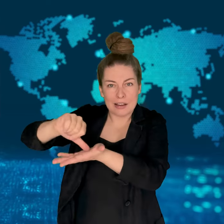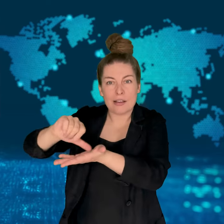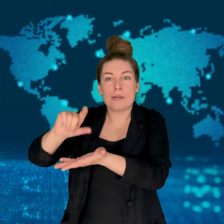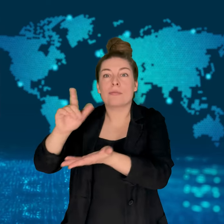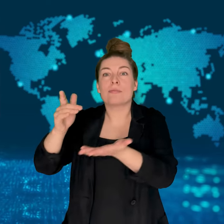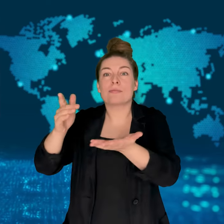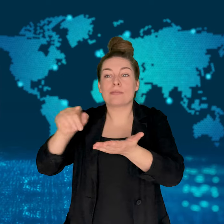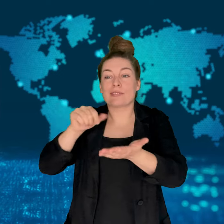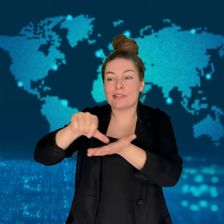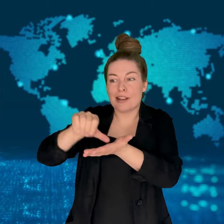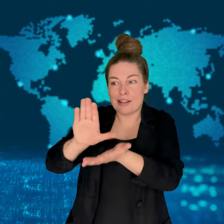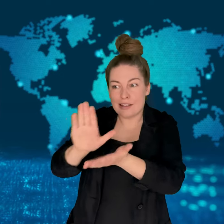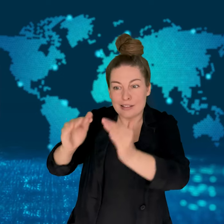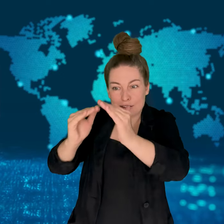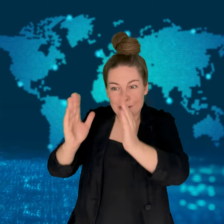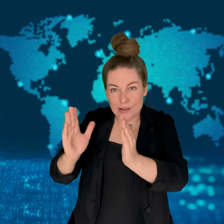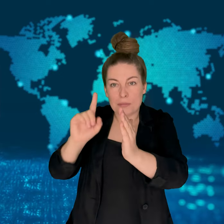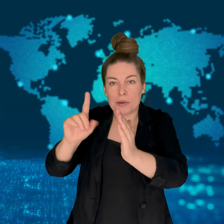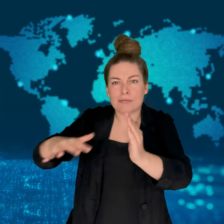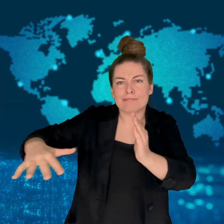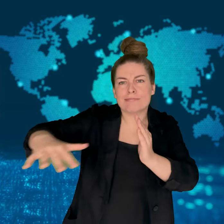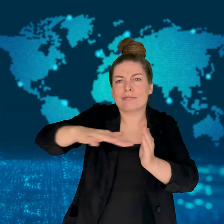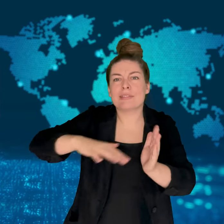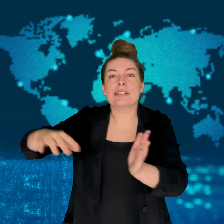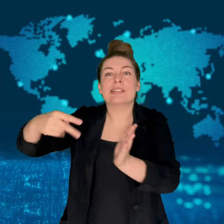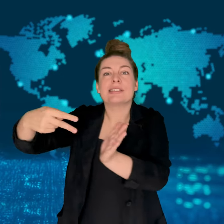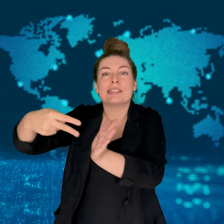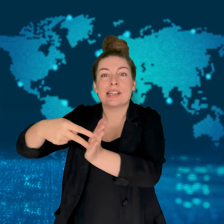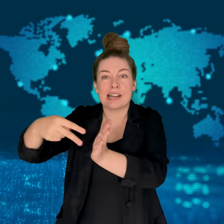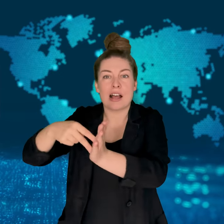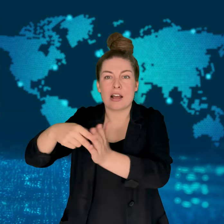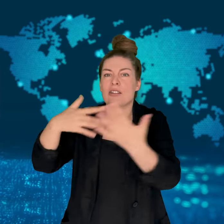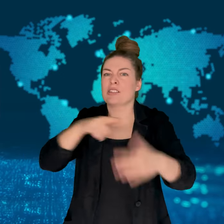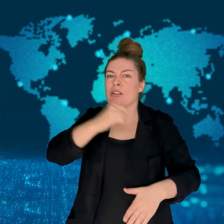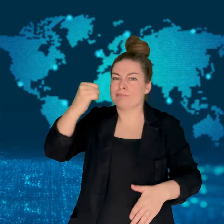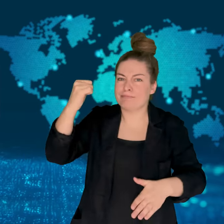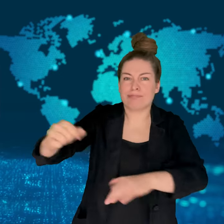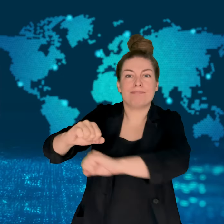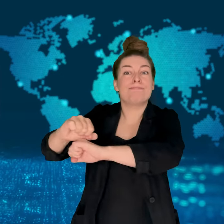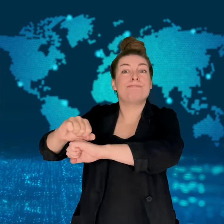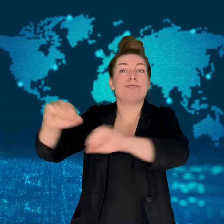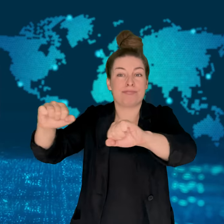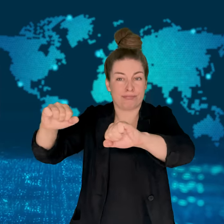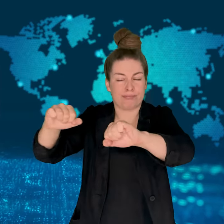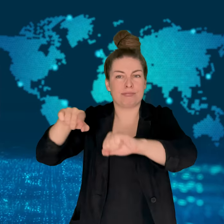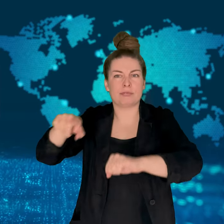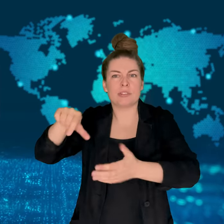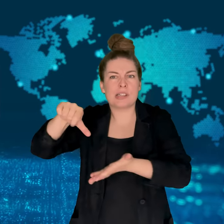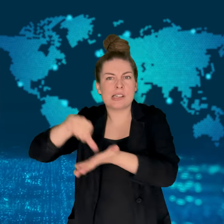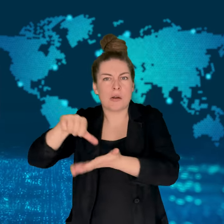The attack on April 1st killed two of Tehran's top commanders,